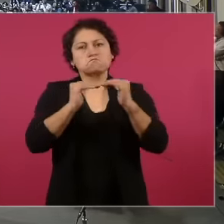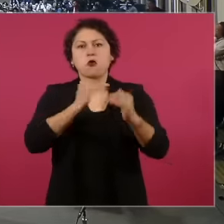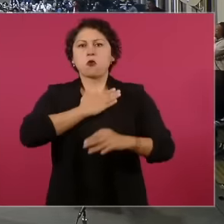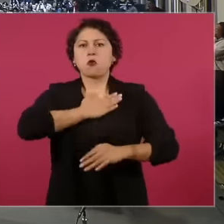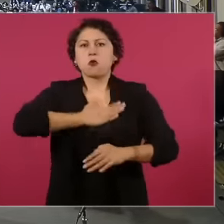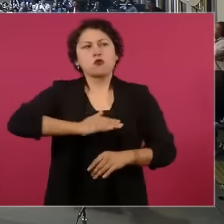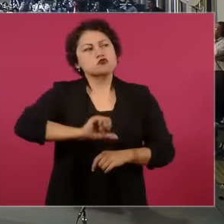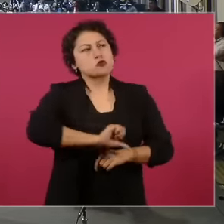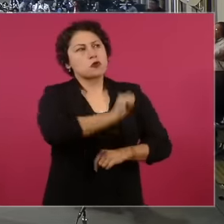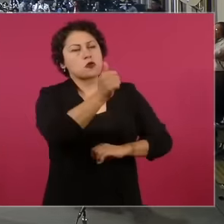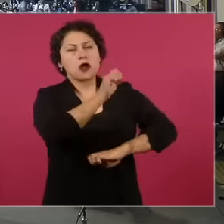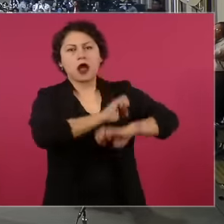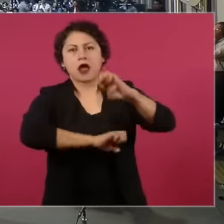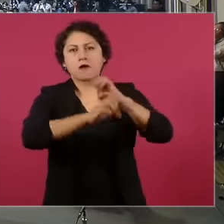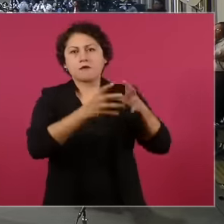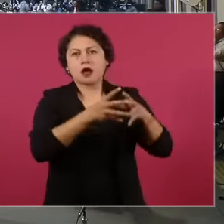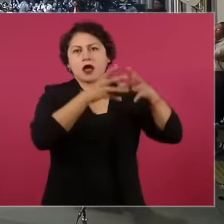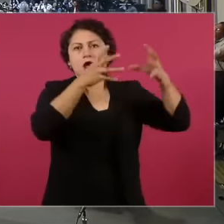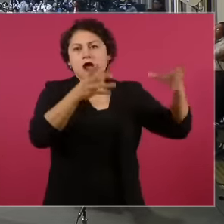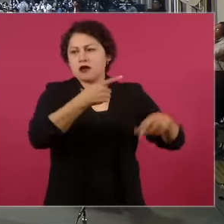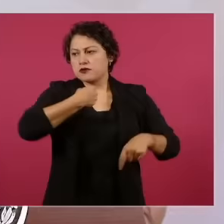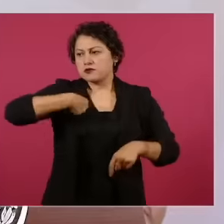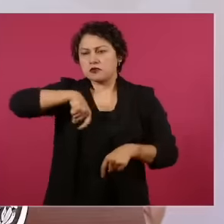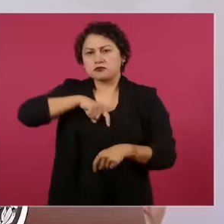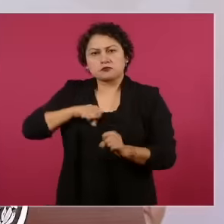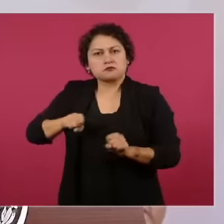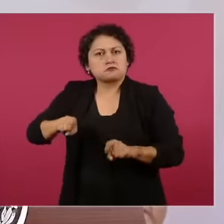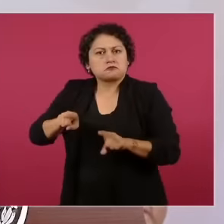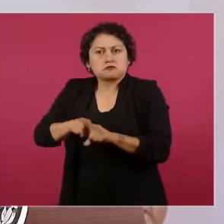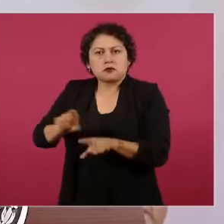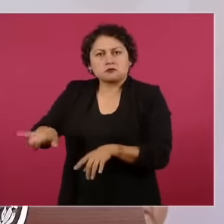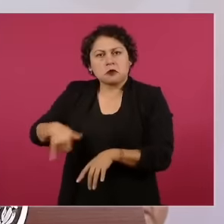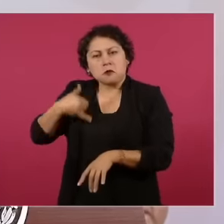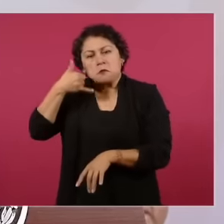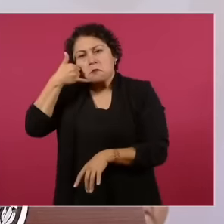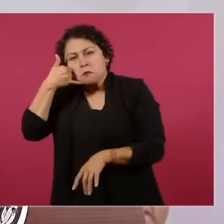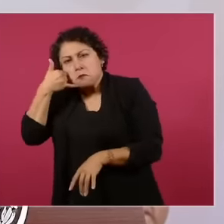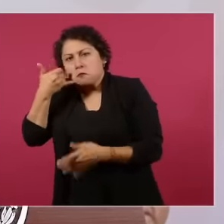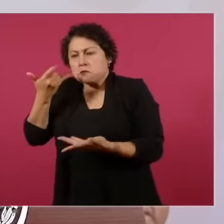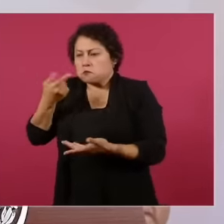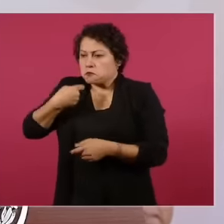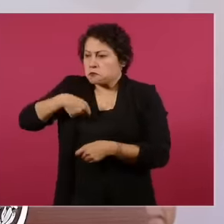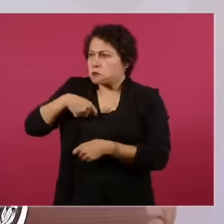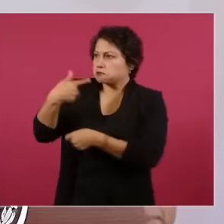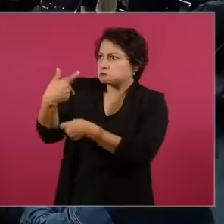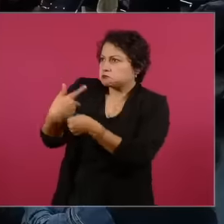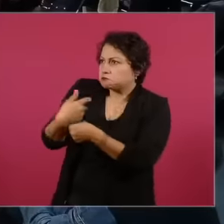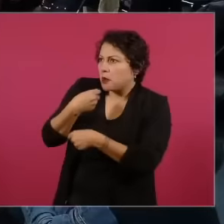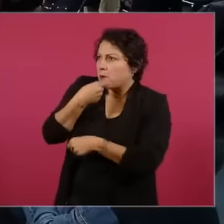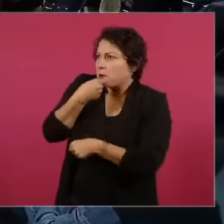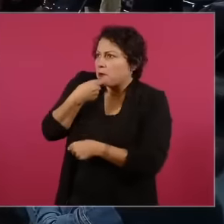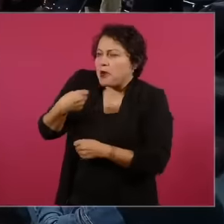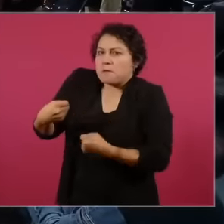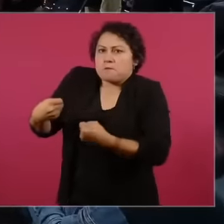our phones and from our humble tripi Thank you very much president this great